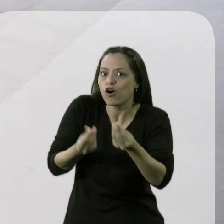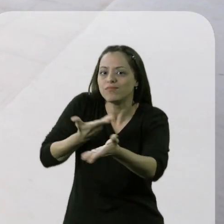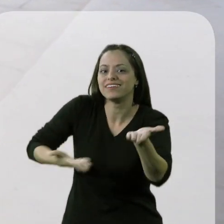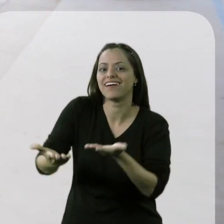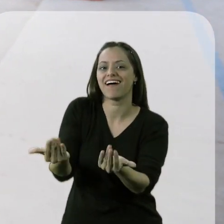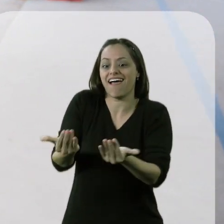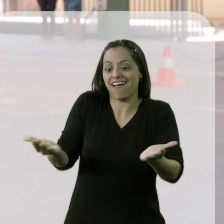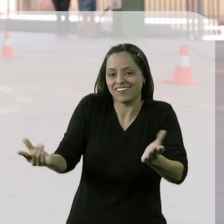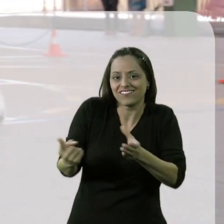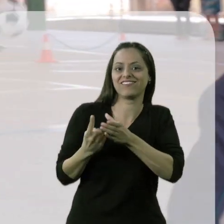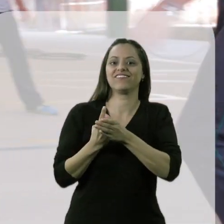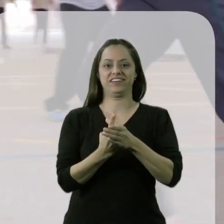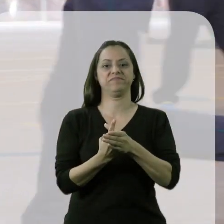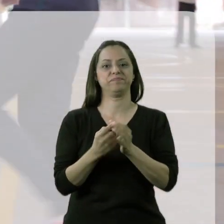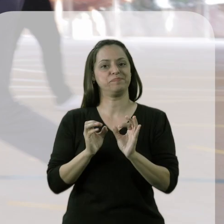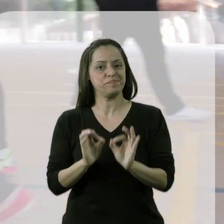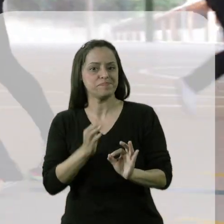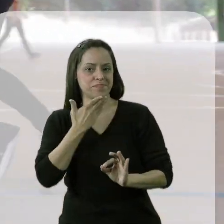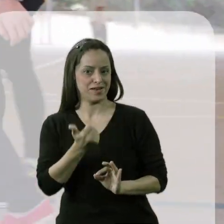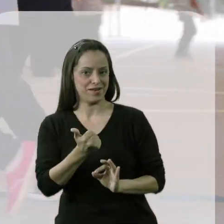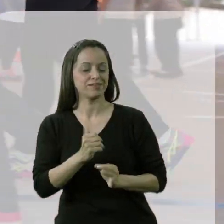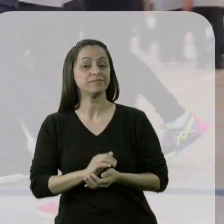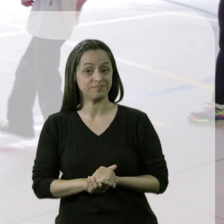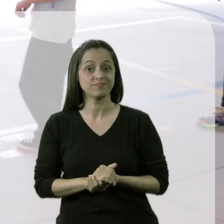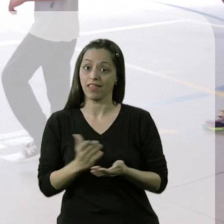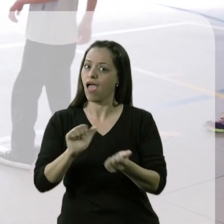how we would help that student to attend classes better.